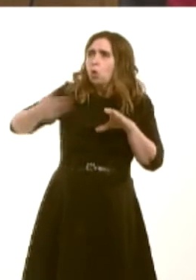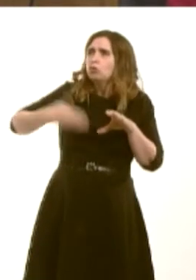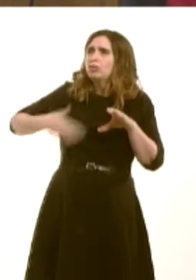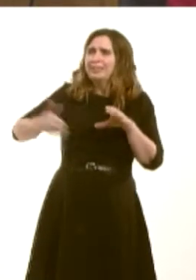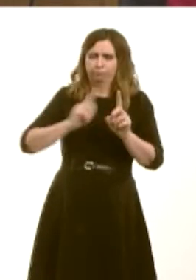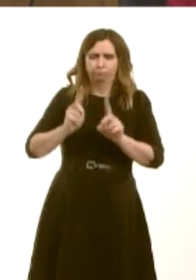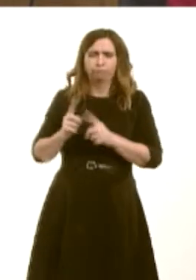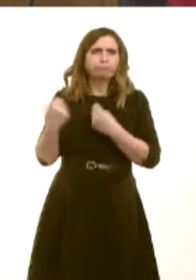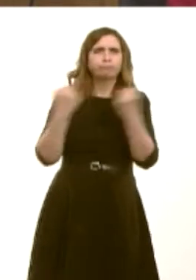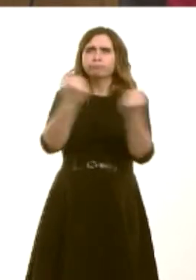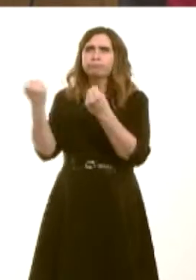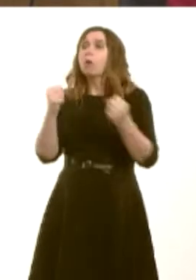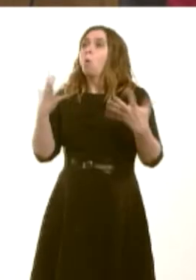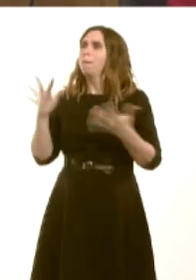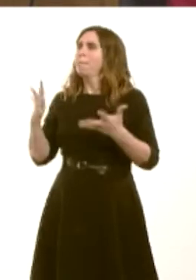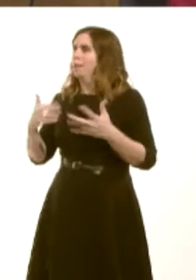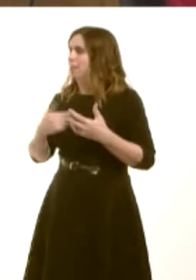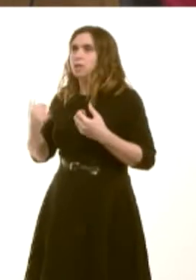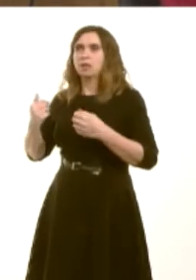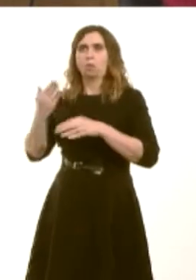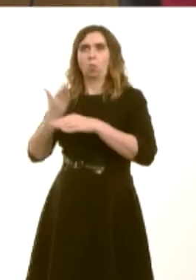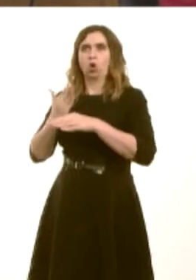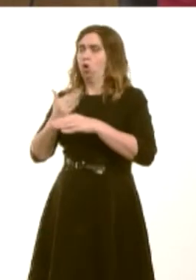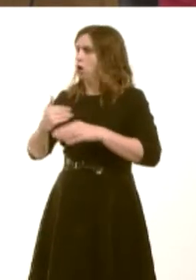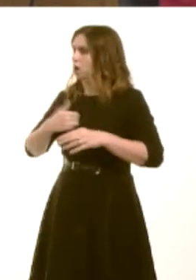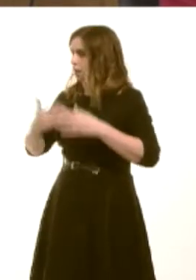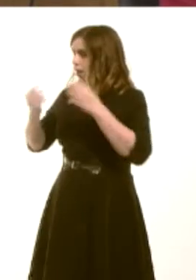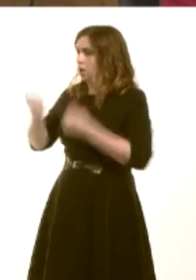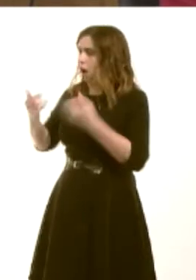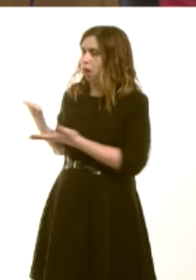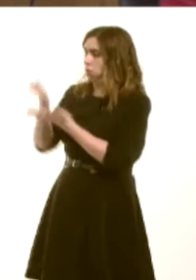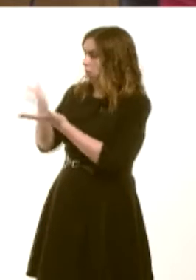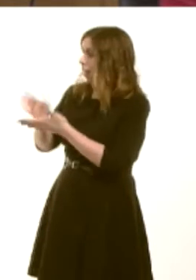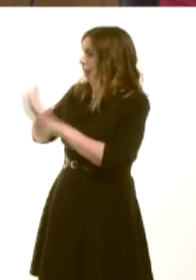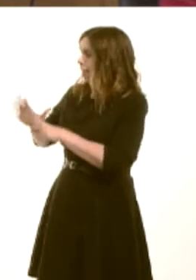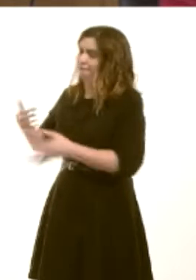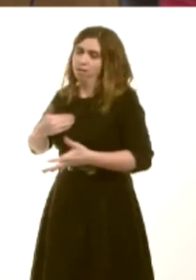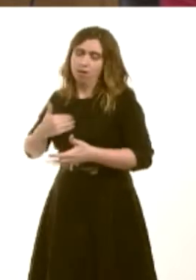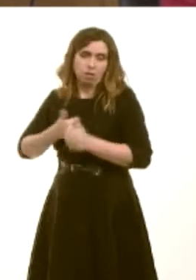staff back to a scene where they've had to leave a vehicle to support a patient, for